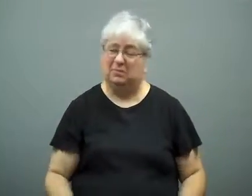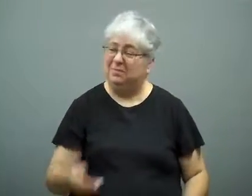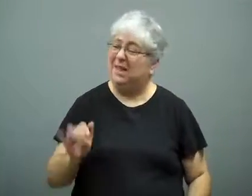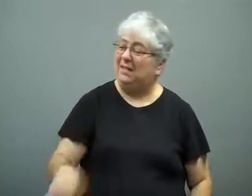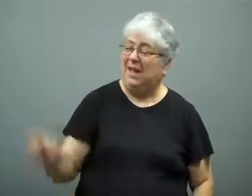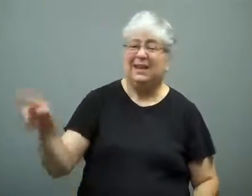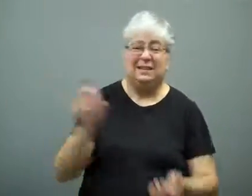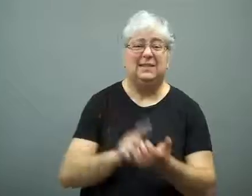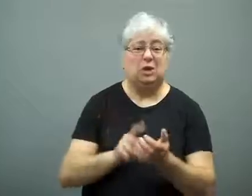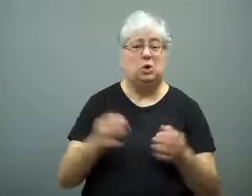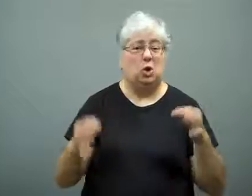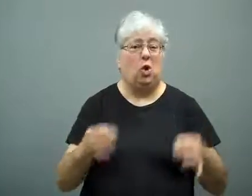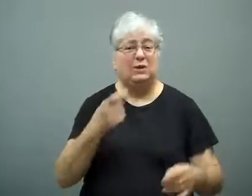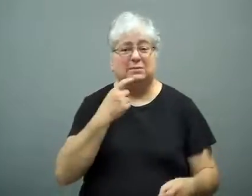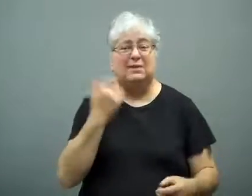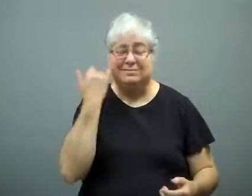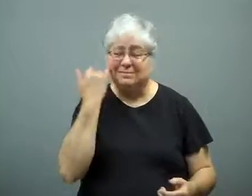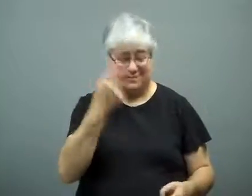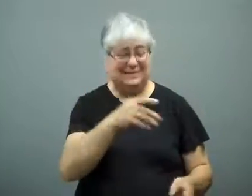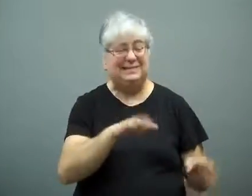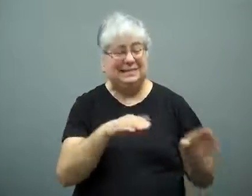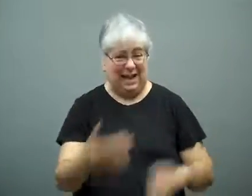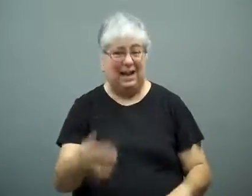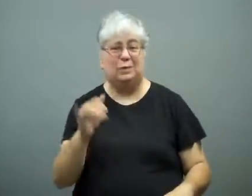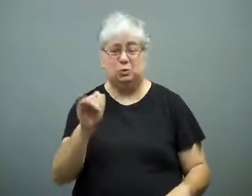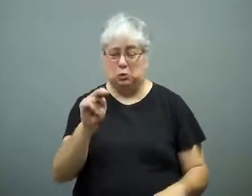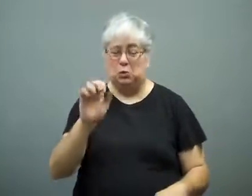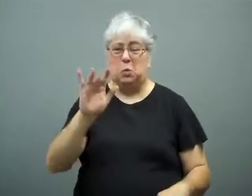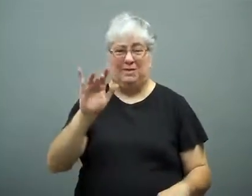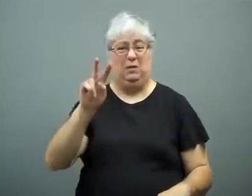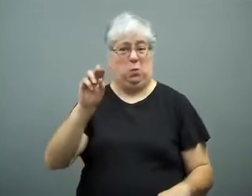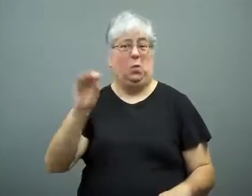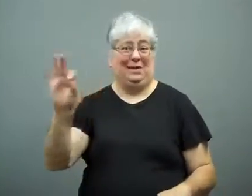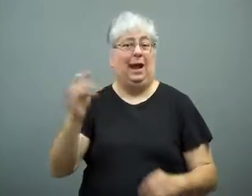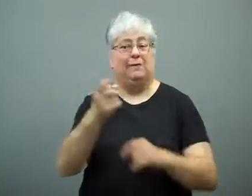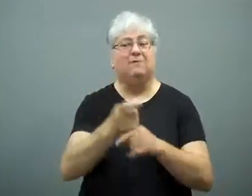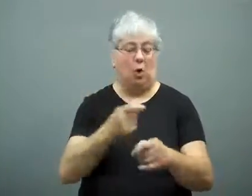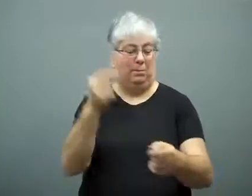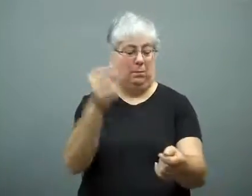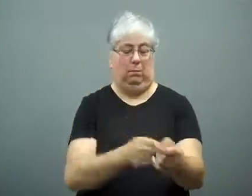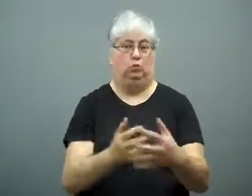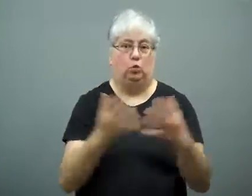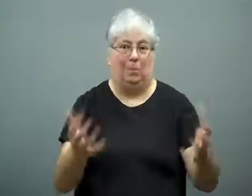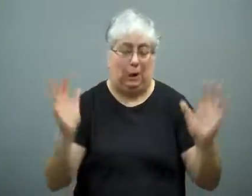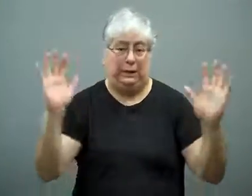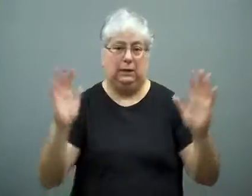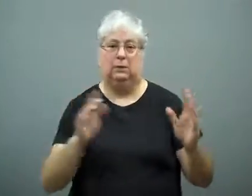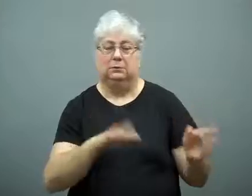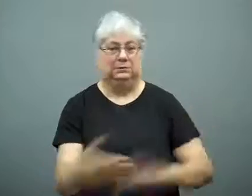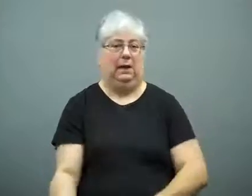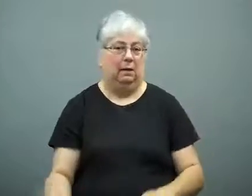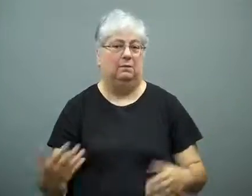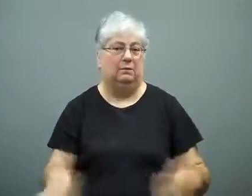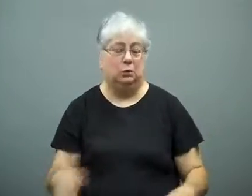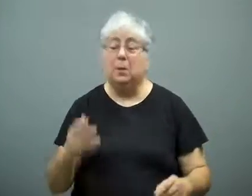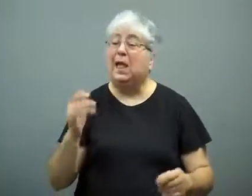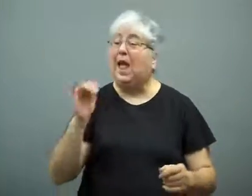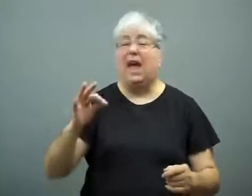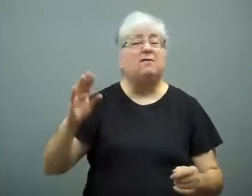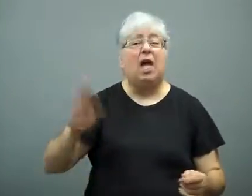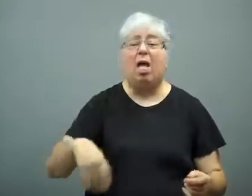The doctor testified in court that though Jackson died on June 25, 2009,